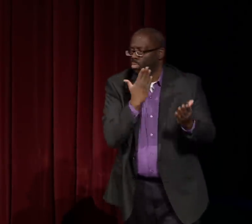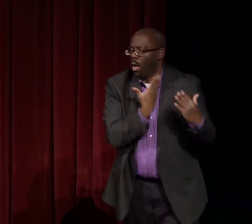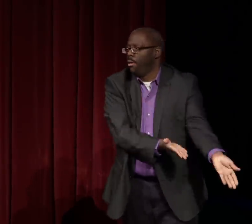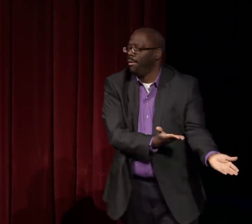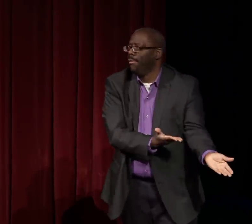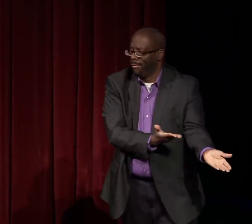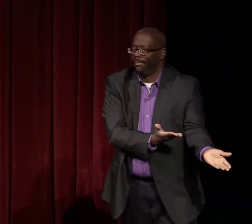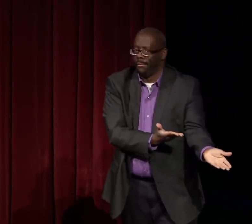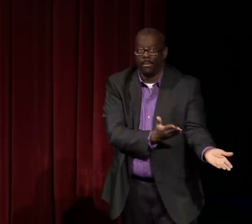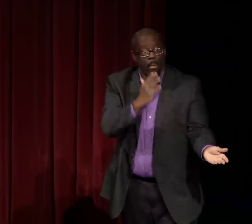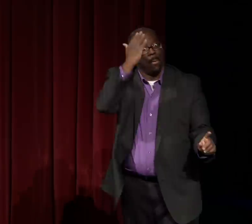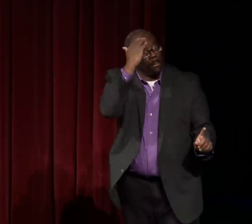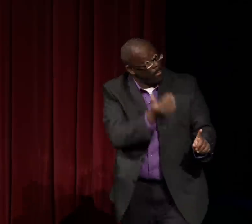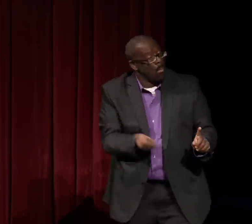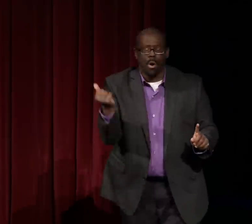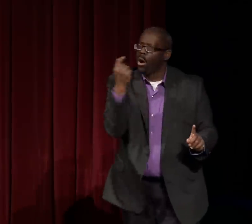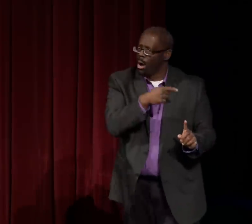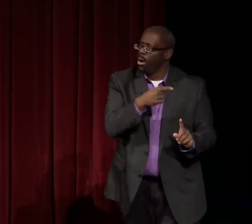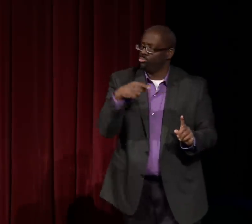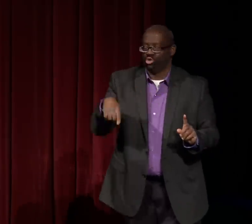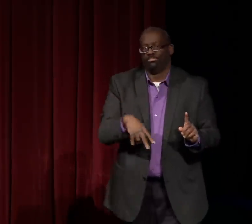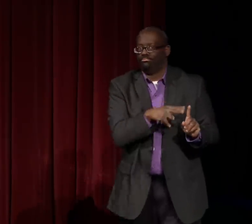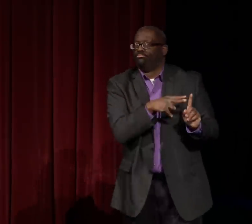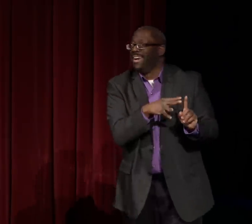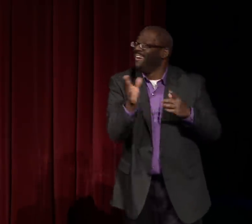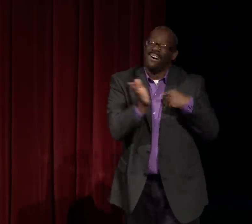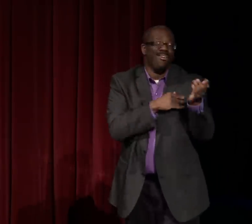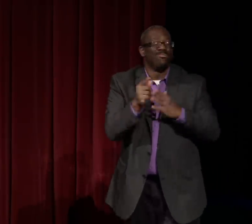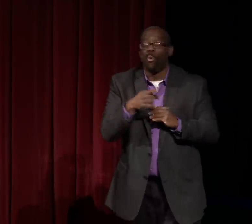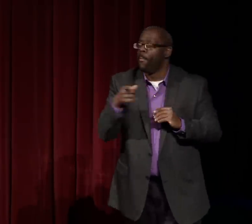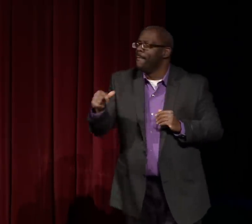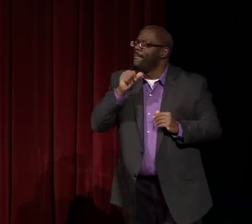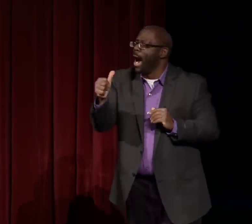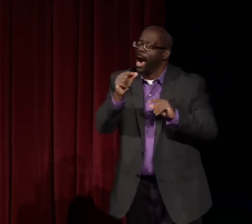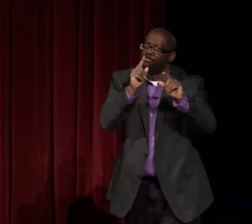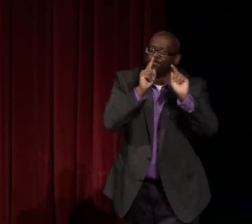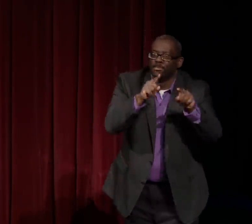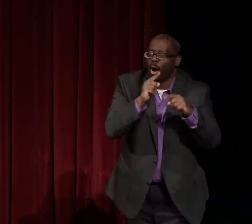And she realized later that she was very grateful to her,